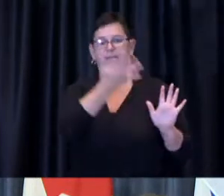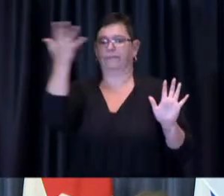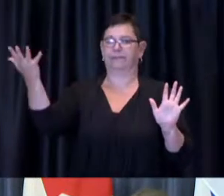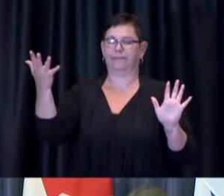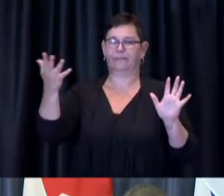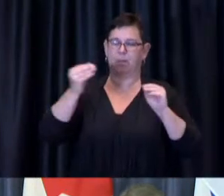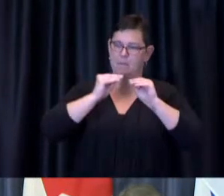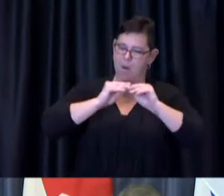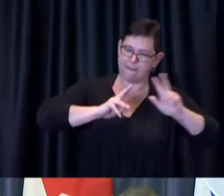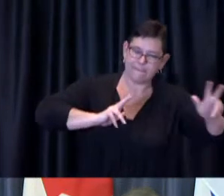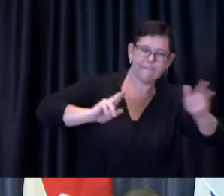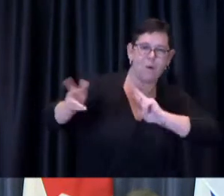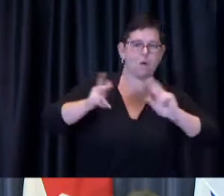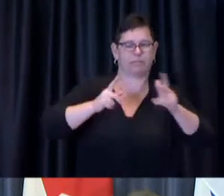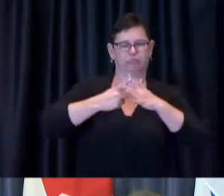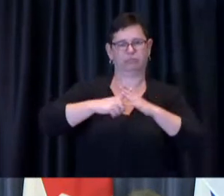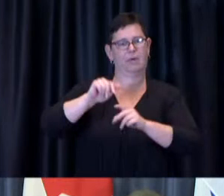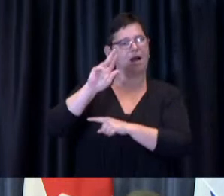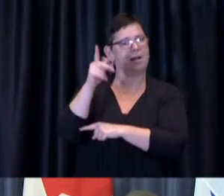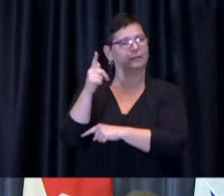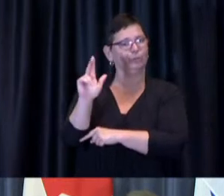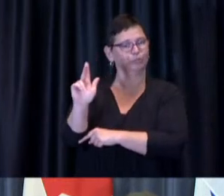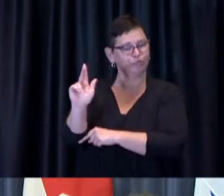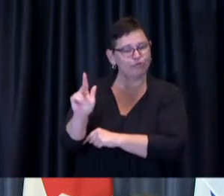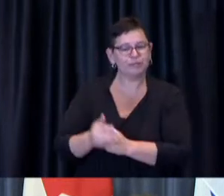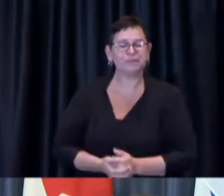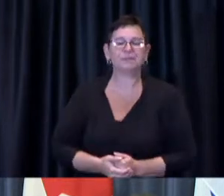than our currently administering vaccines across the city.